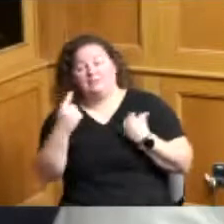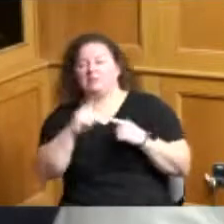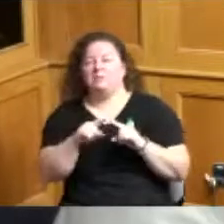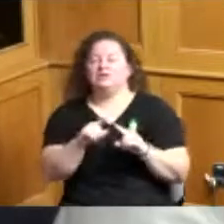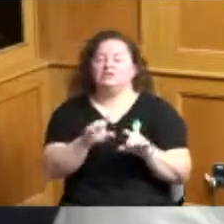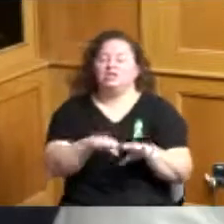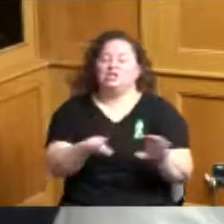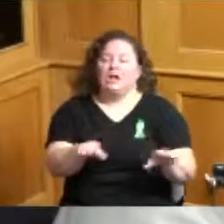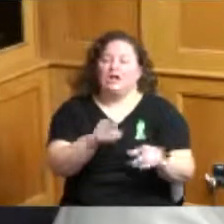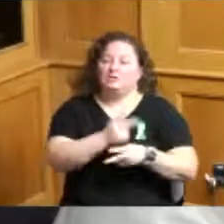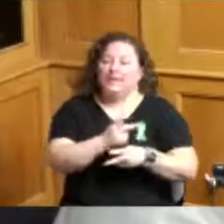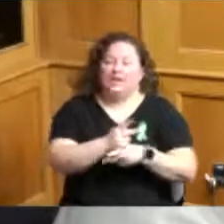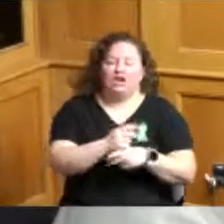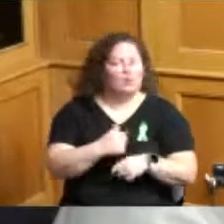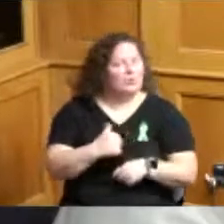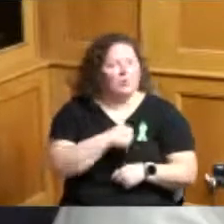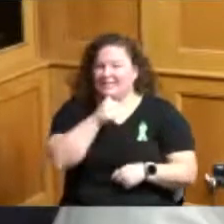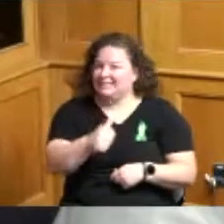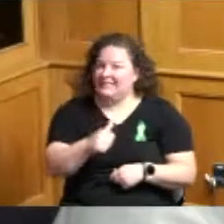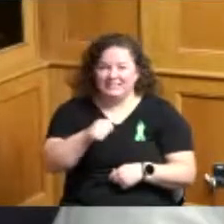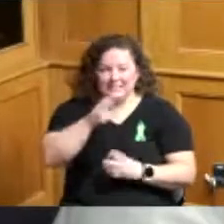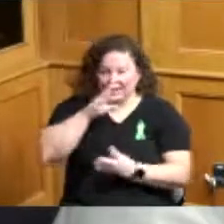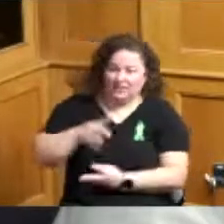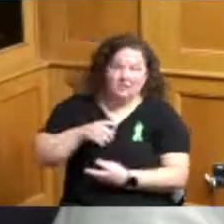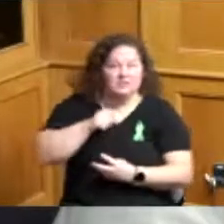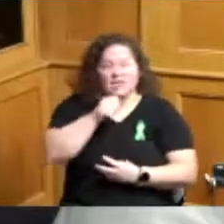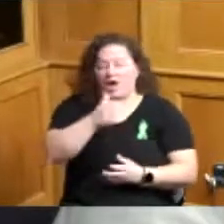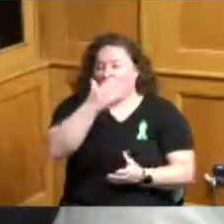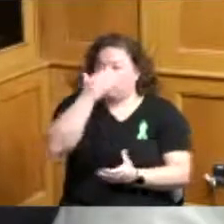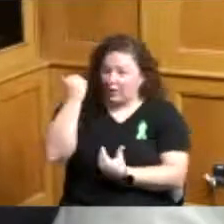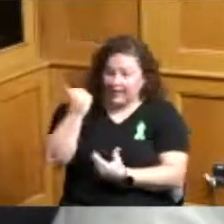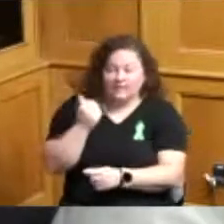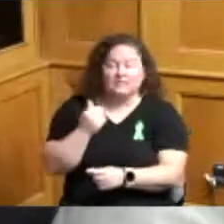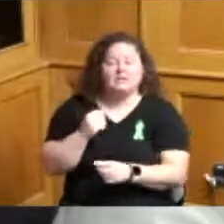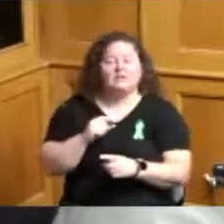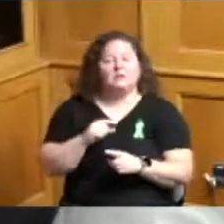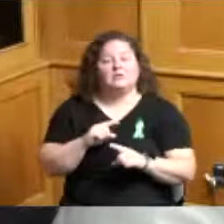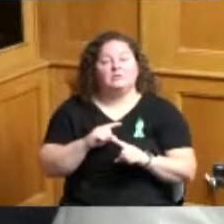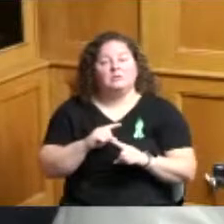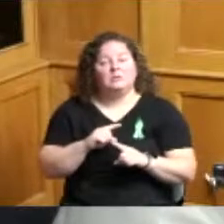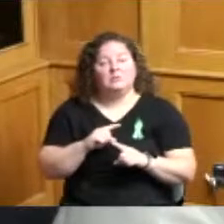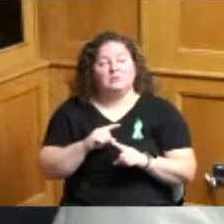exclude it or forget it and I didn't know if he wanted to at least say something yeah I know so